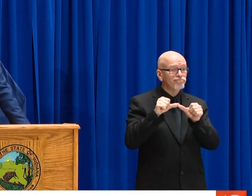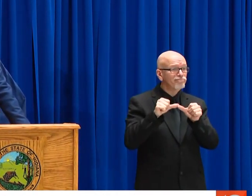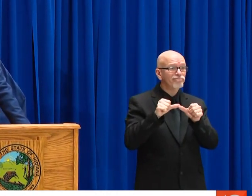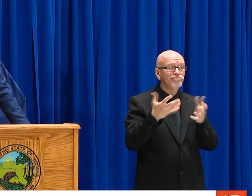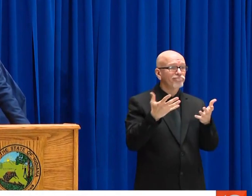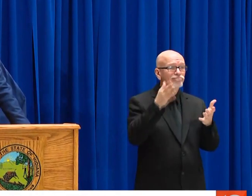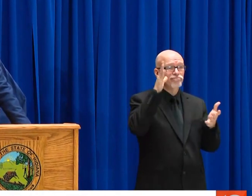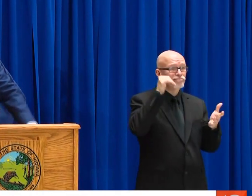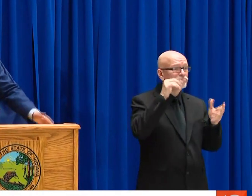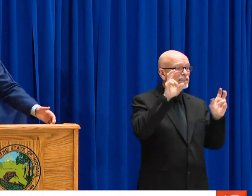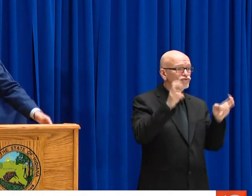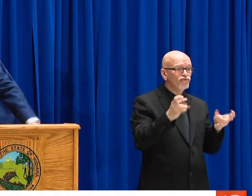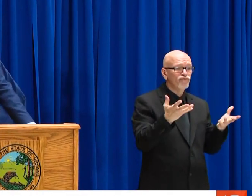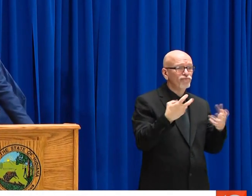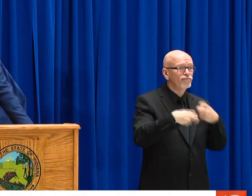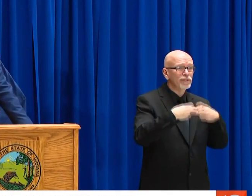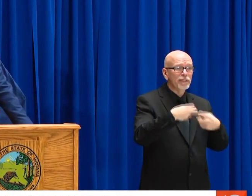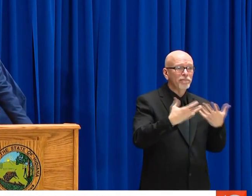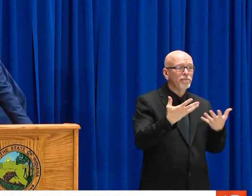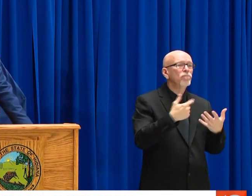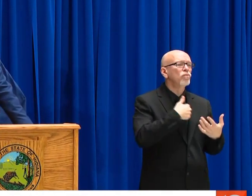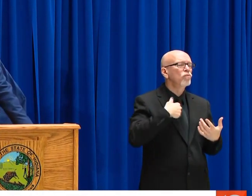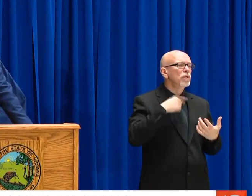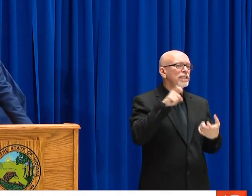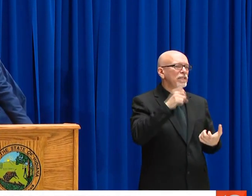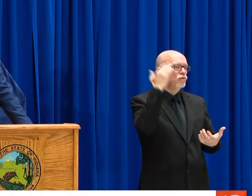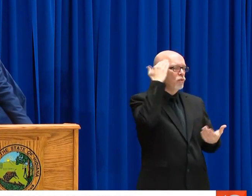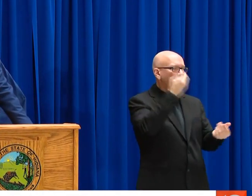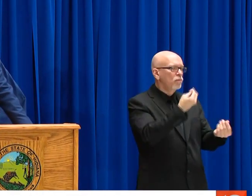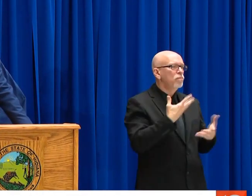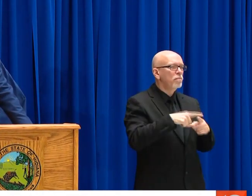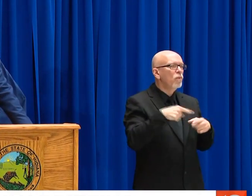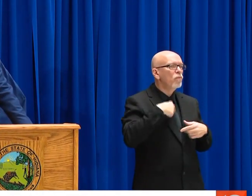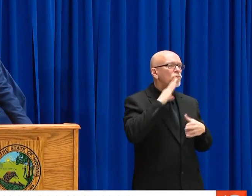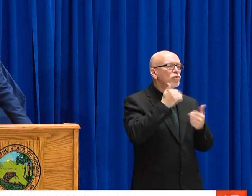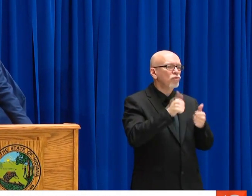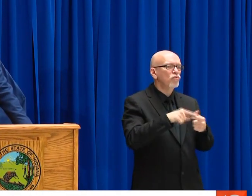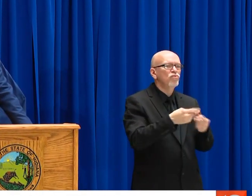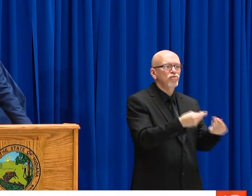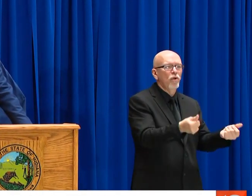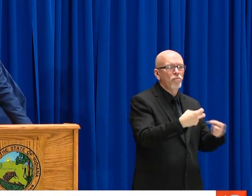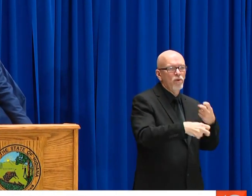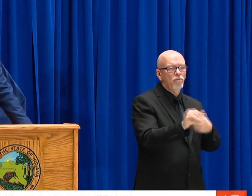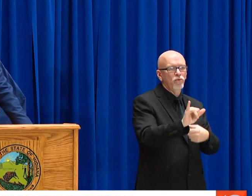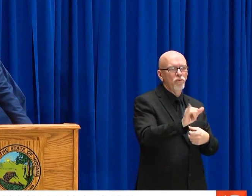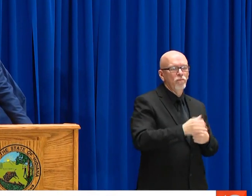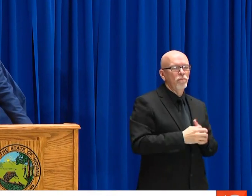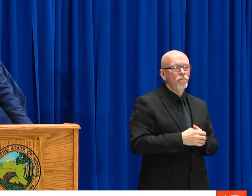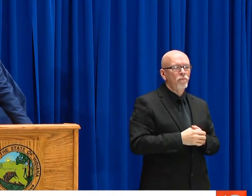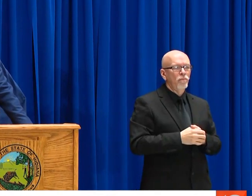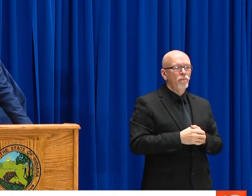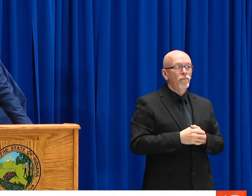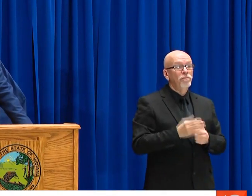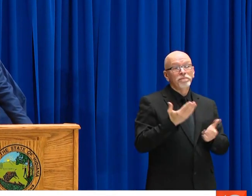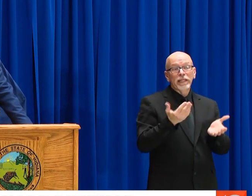ALLUDED TO. CLEARLY ARTICULATED. AND IF IT PERSIST, IF IT REMAINS AN ISSUE, THEN OF COURSE WE'RE